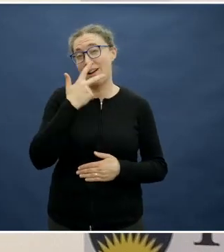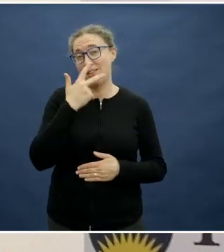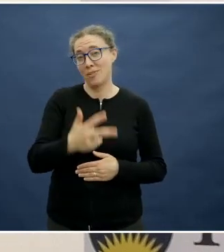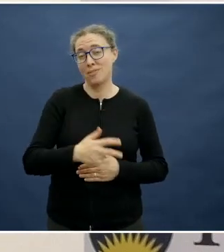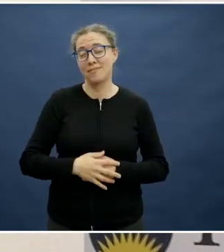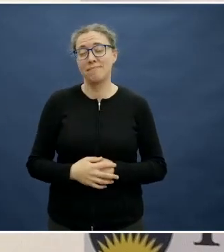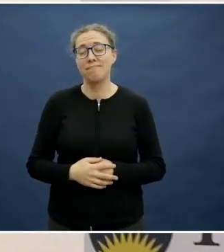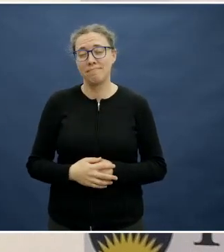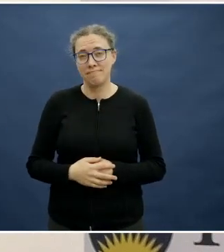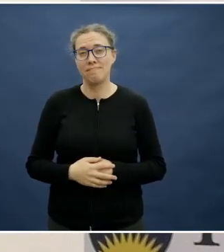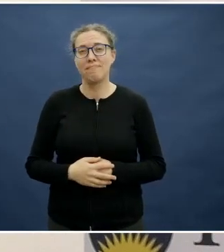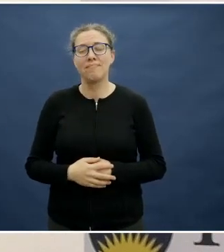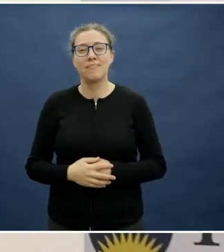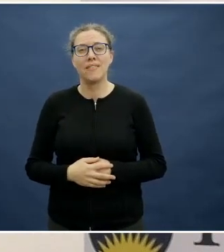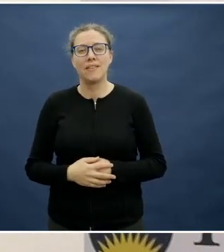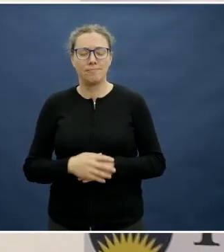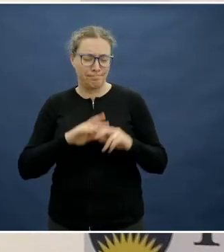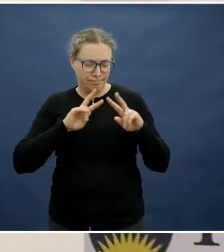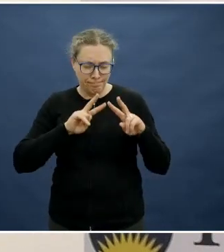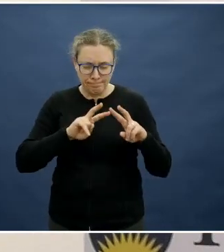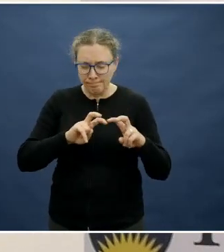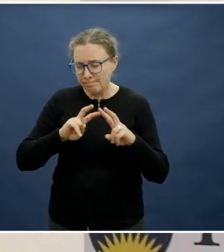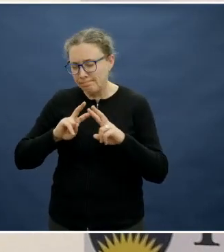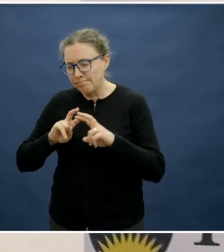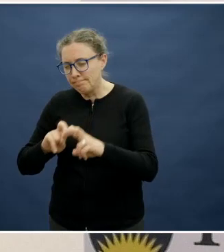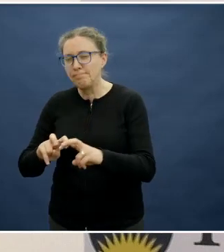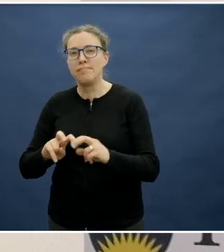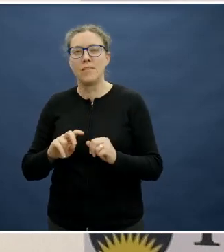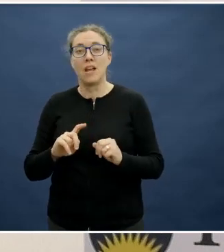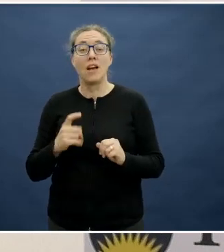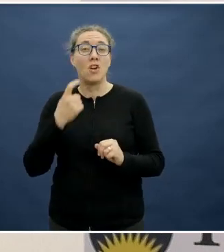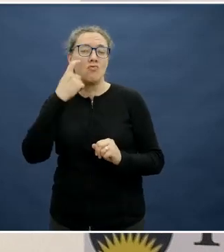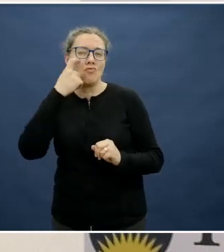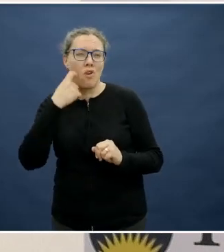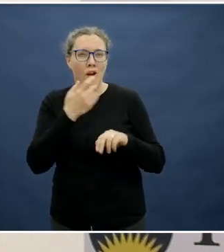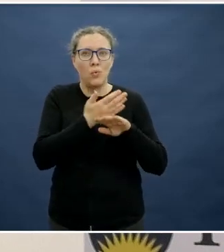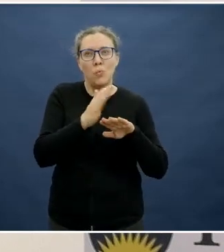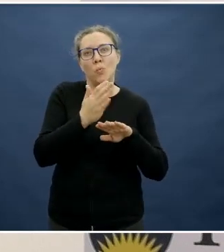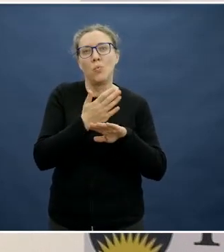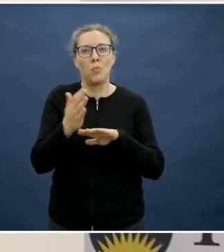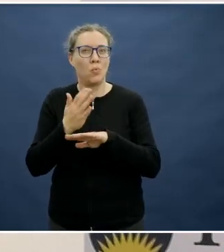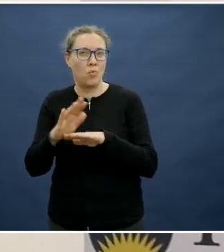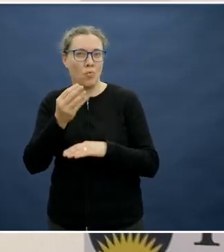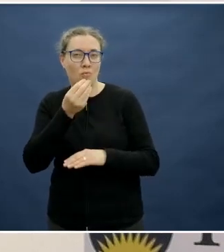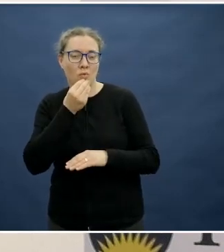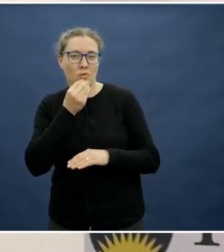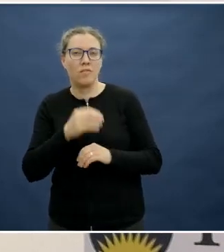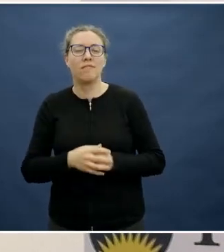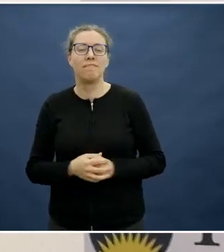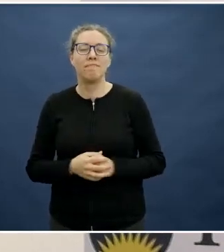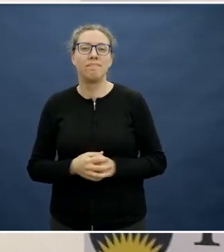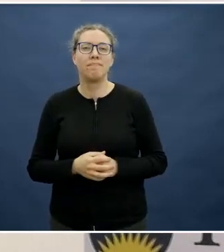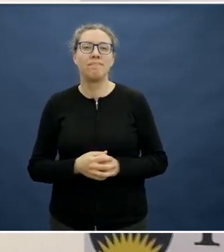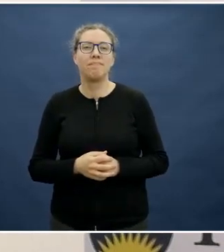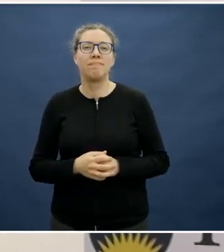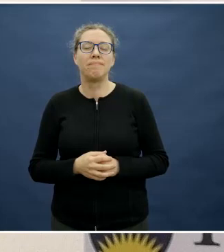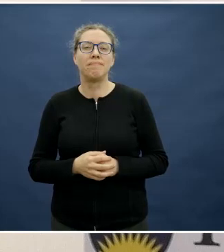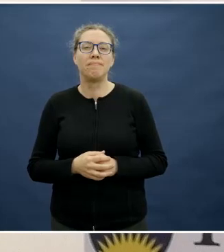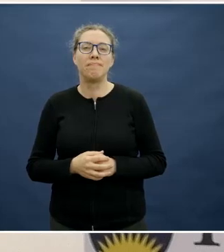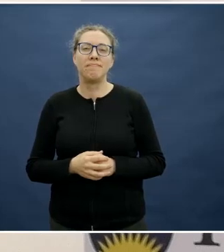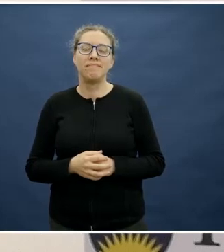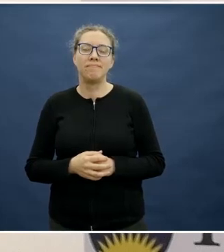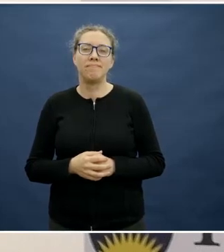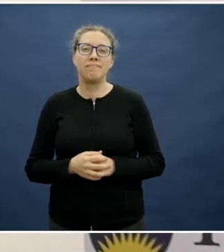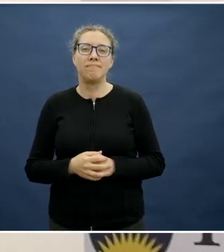to see what could come from being food adventurers, and I think if we could have a look at trying